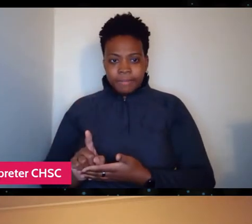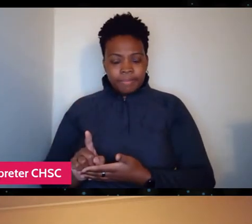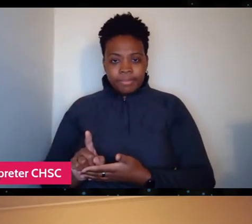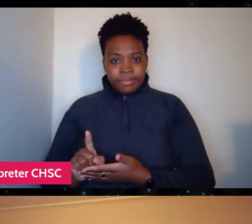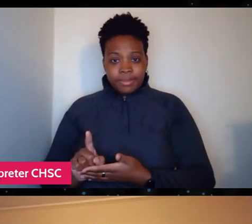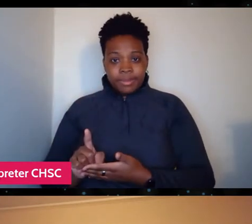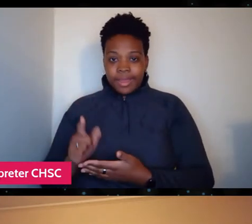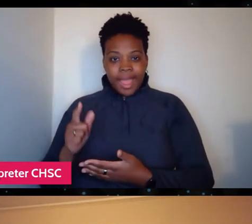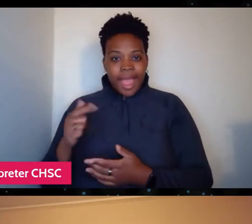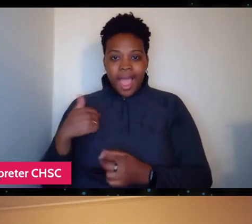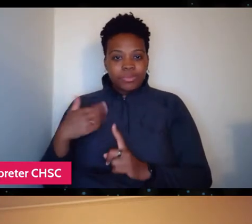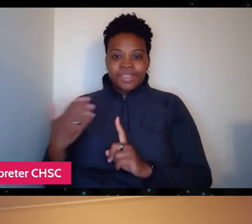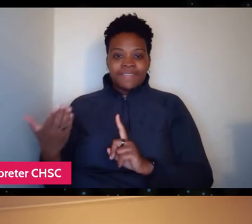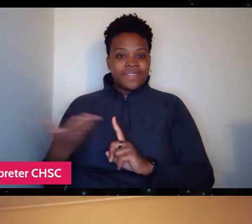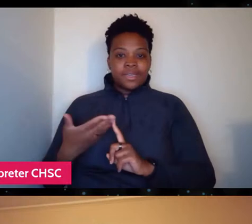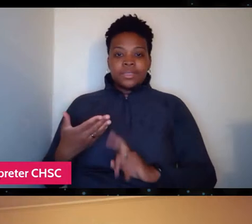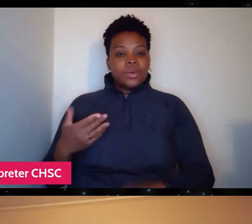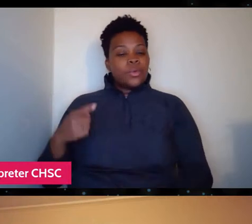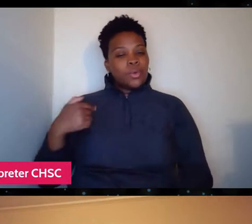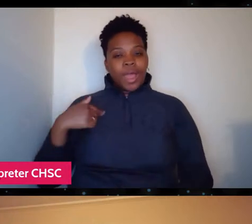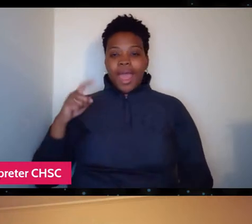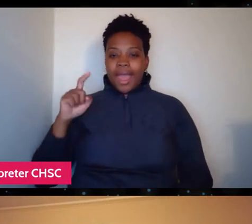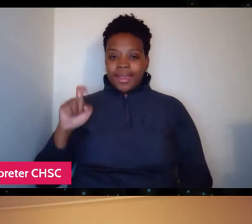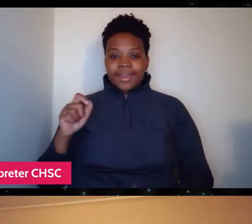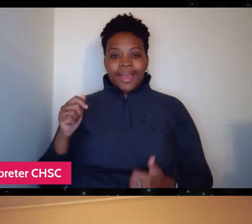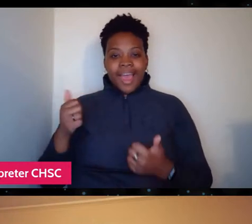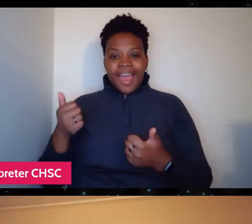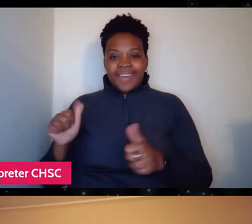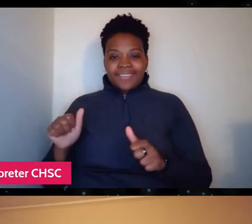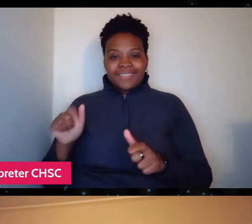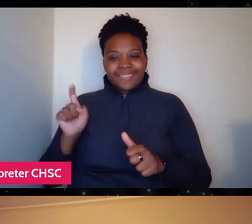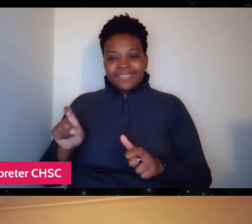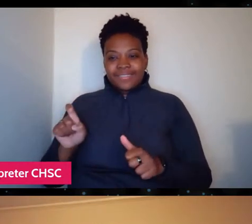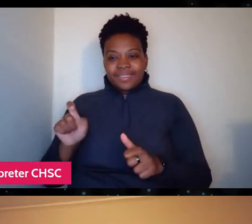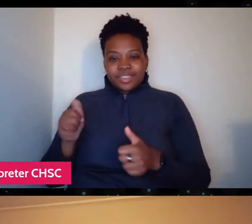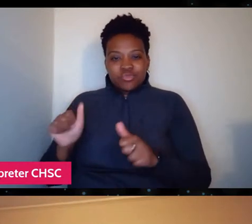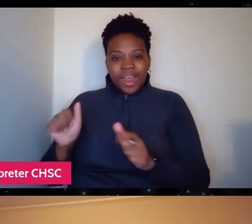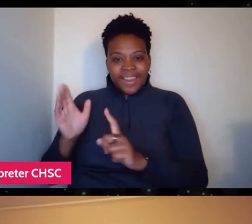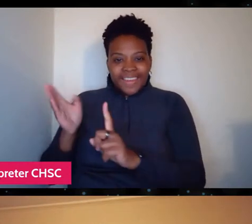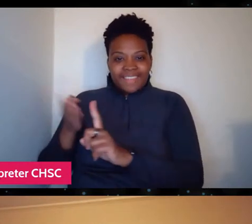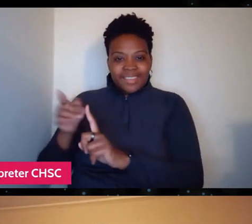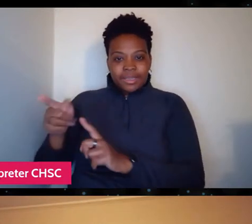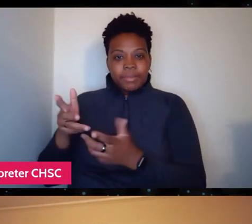oh, now I have to try to convince this guy to allow us to make a film about him.